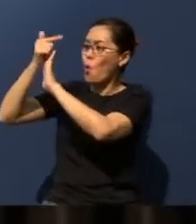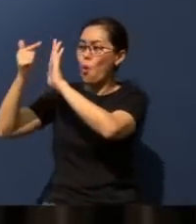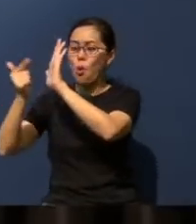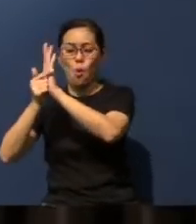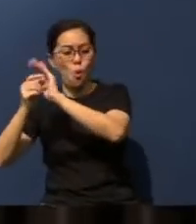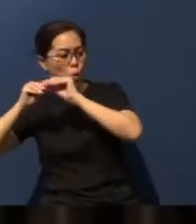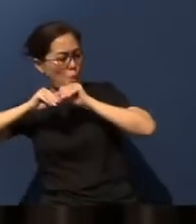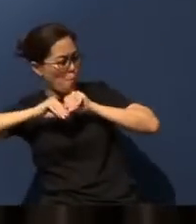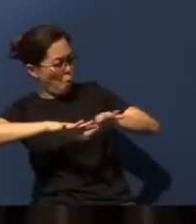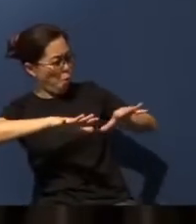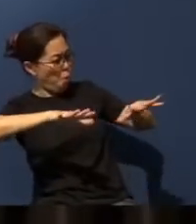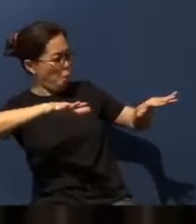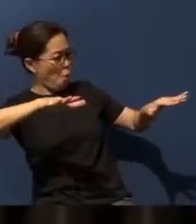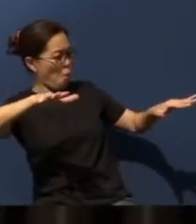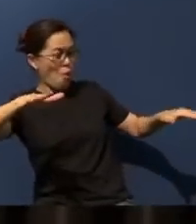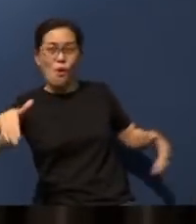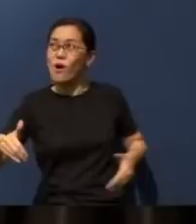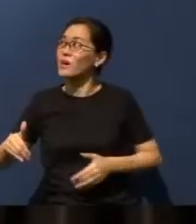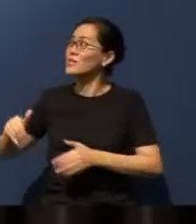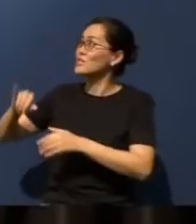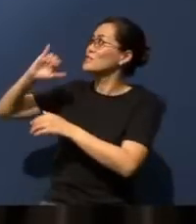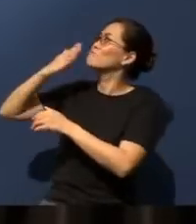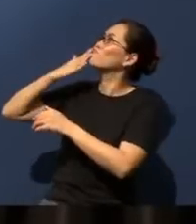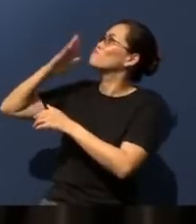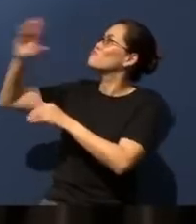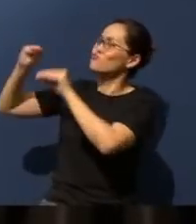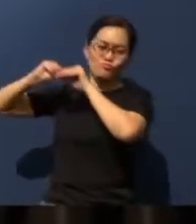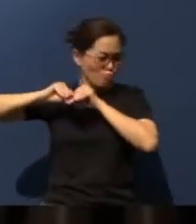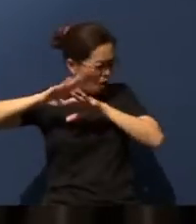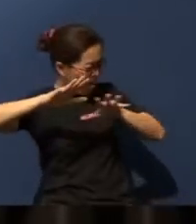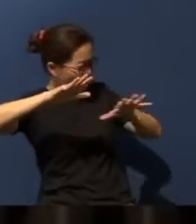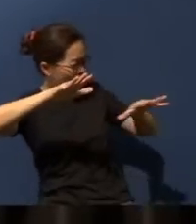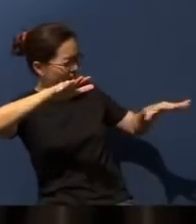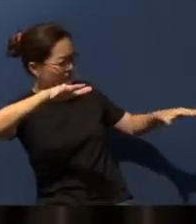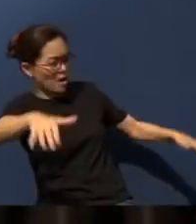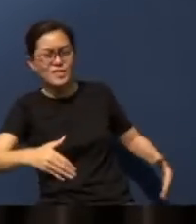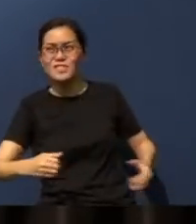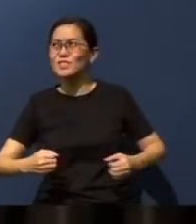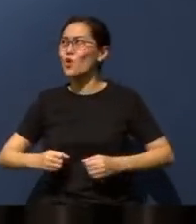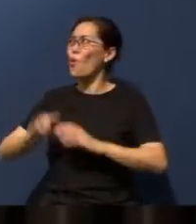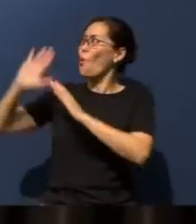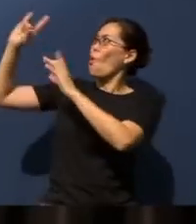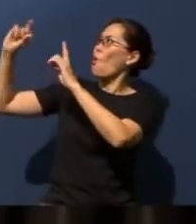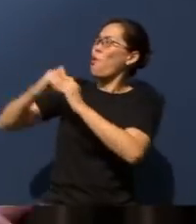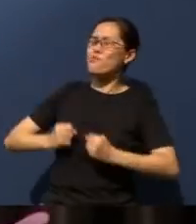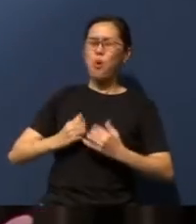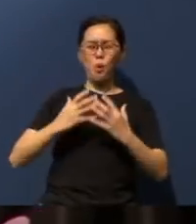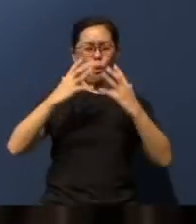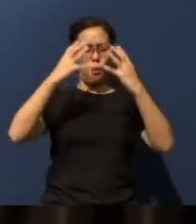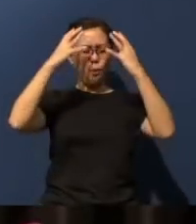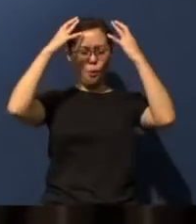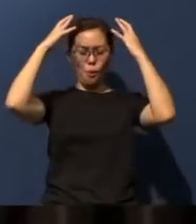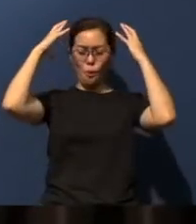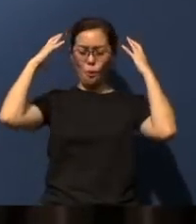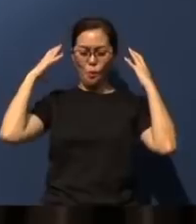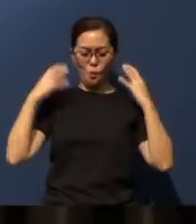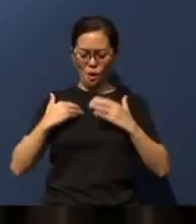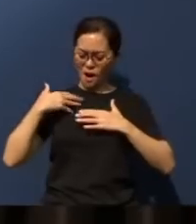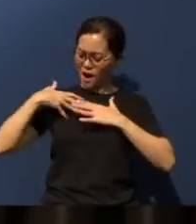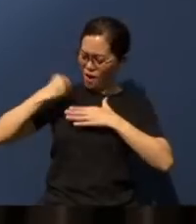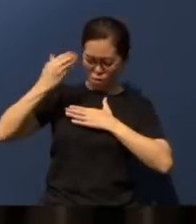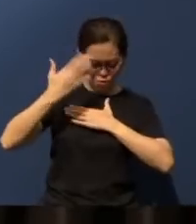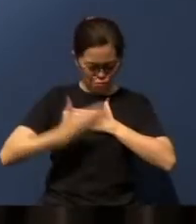let Your Word go forth from Jerusalem. Drench us with Your words on the outside, even on the inside.